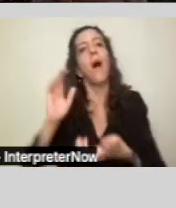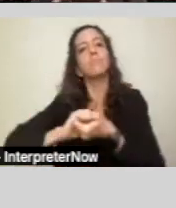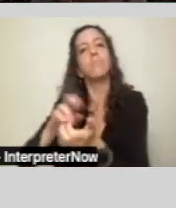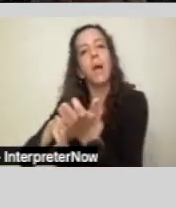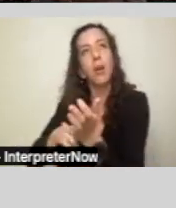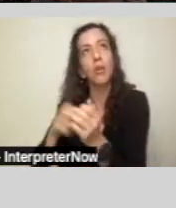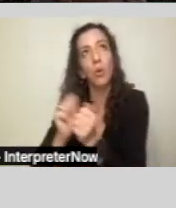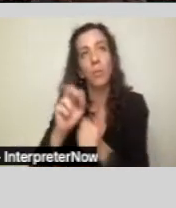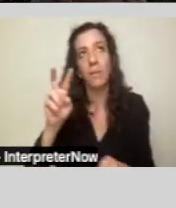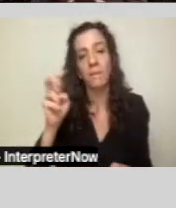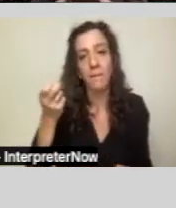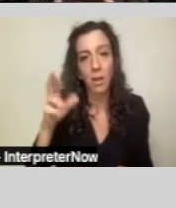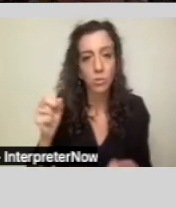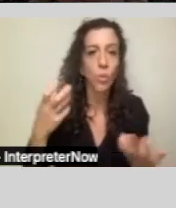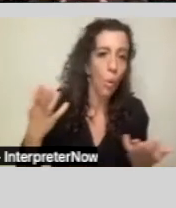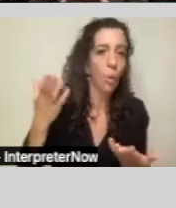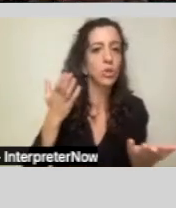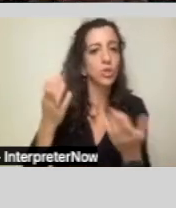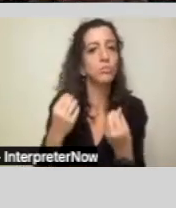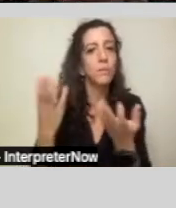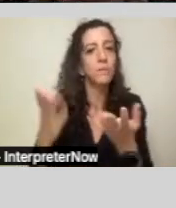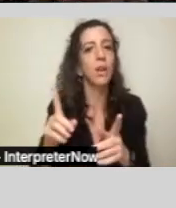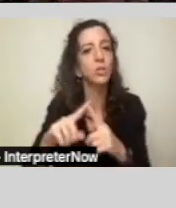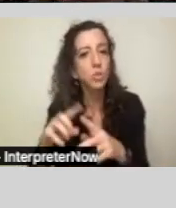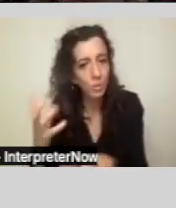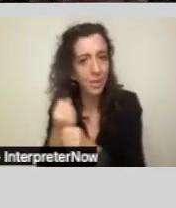and secure the services in someone's IPP.